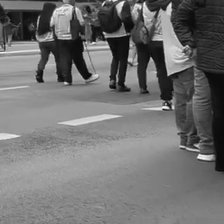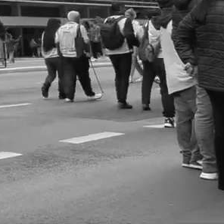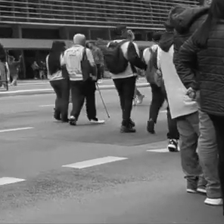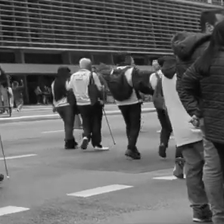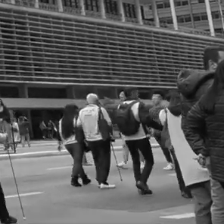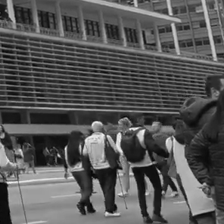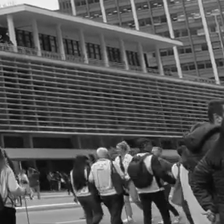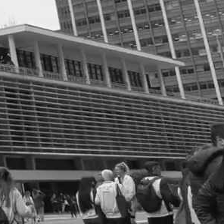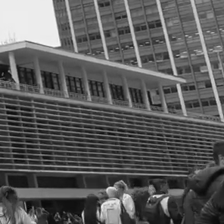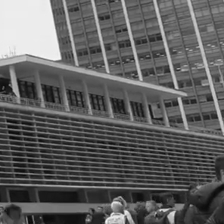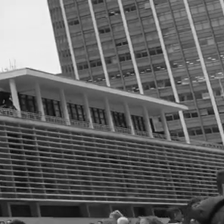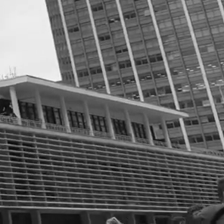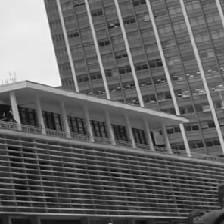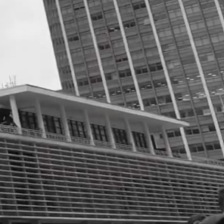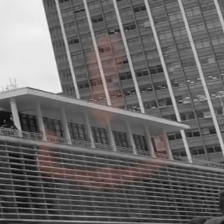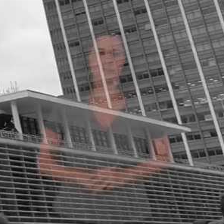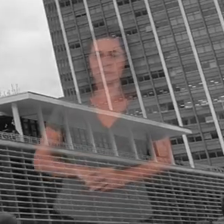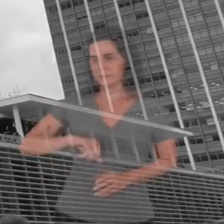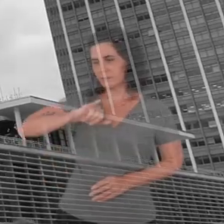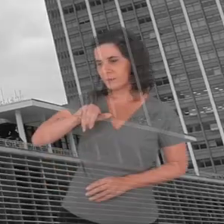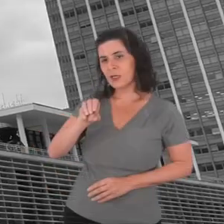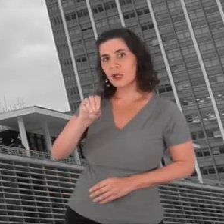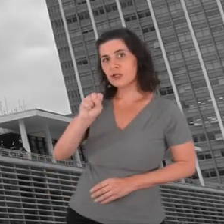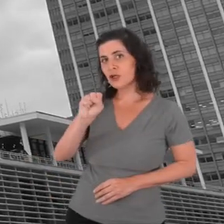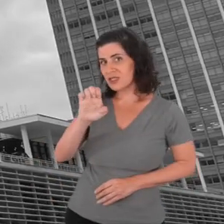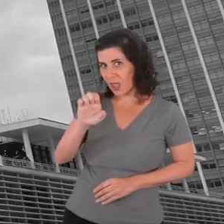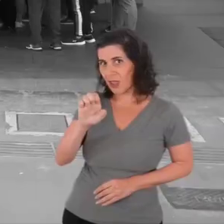[Post by Jose Roberto Oliveira]